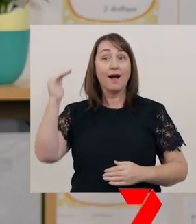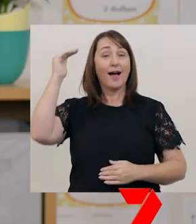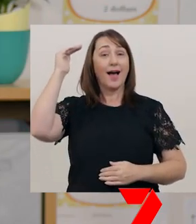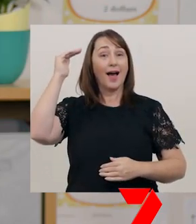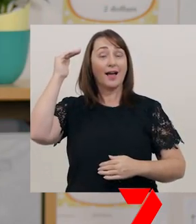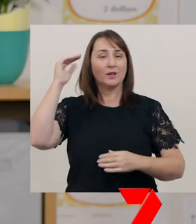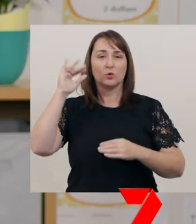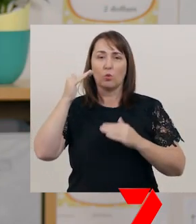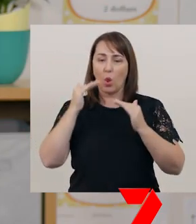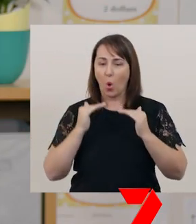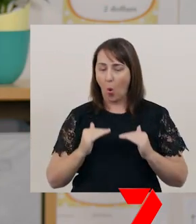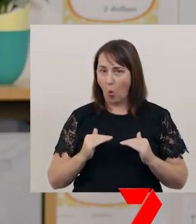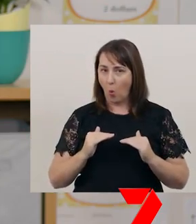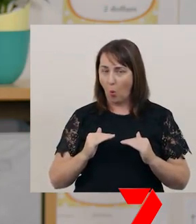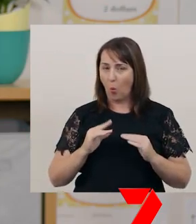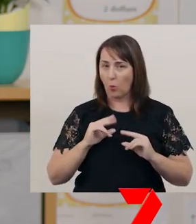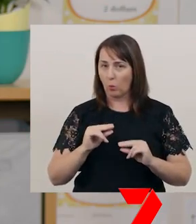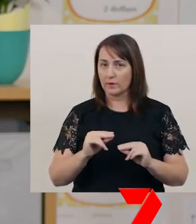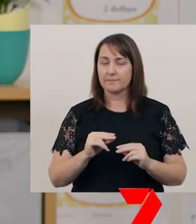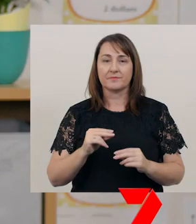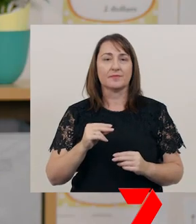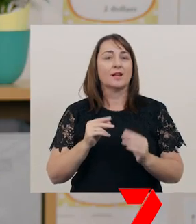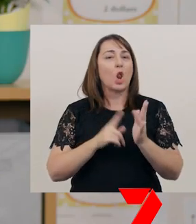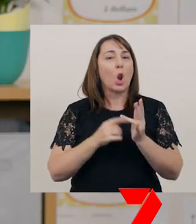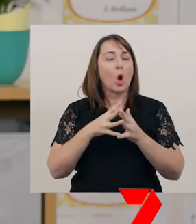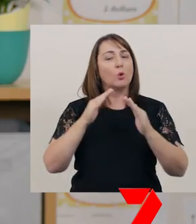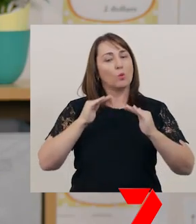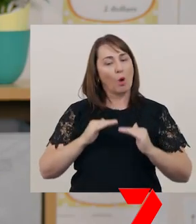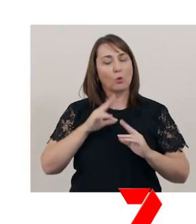A lower pitch is generally more pleasing to the audience though.